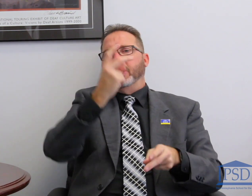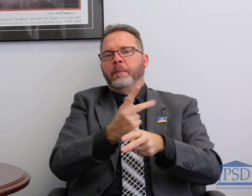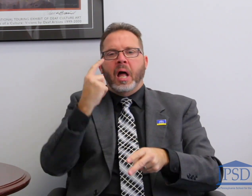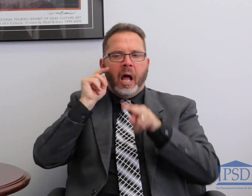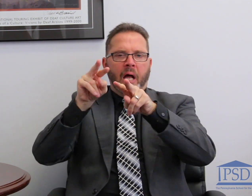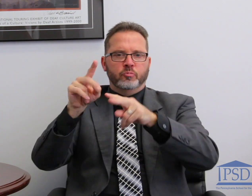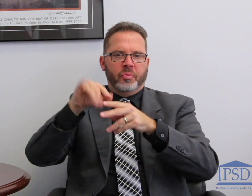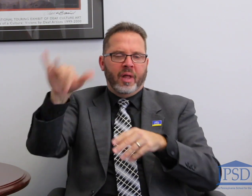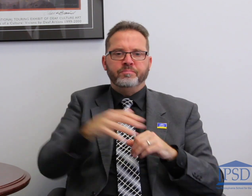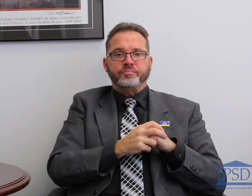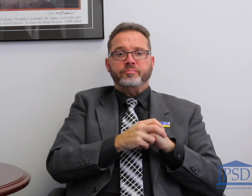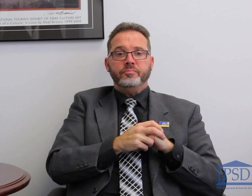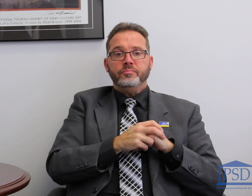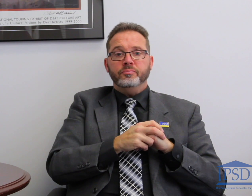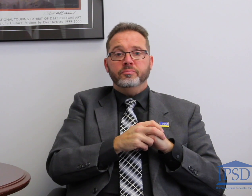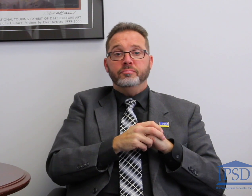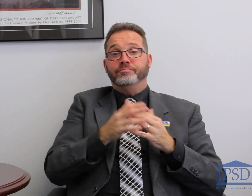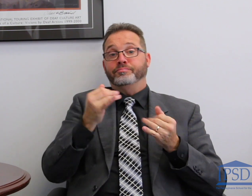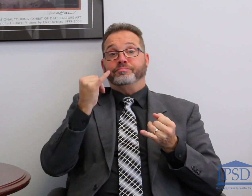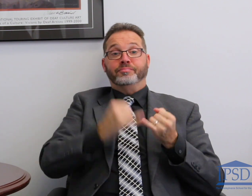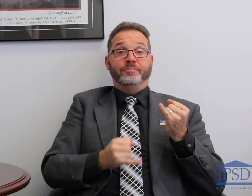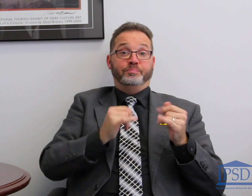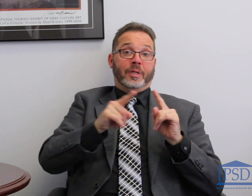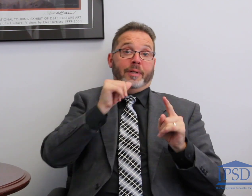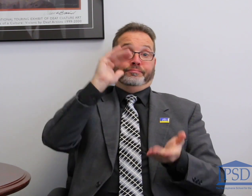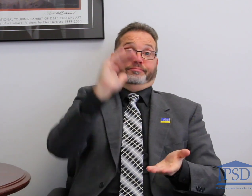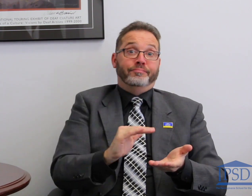plan to make it an annual drive by continuing it again next year. Last, but not